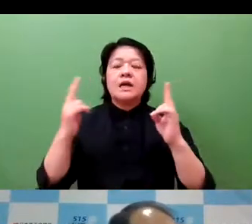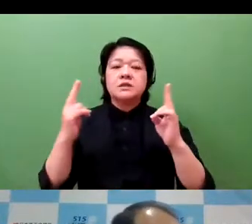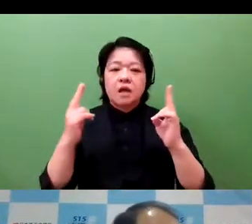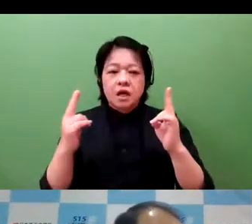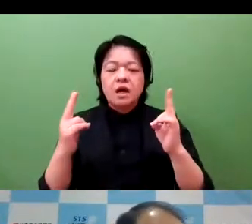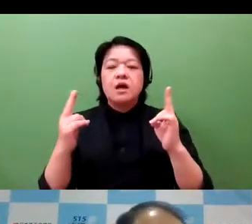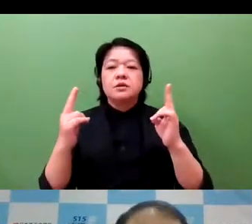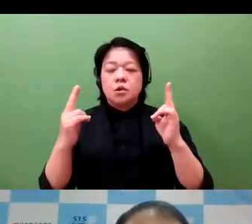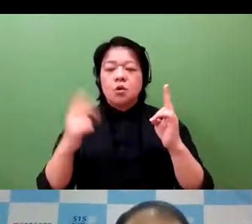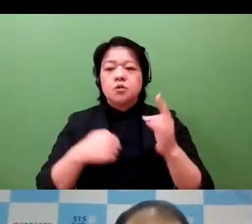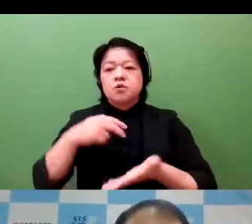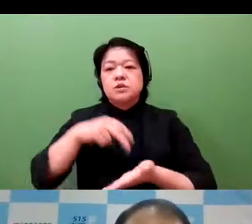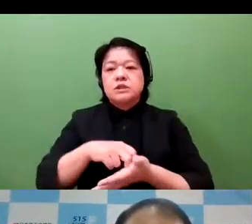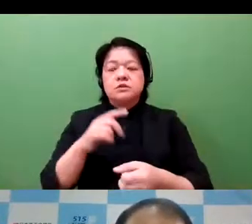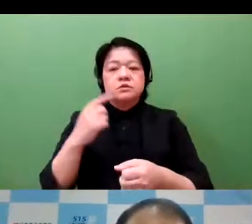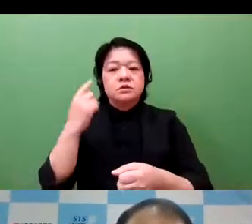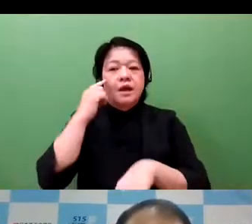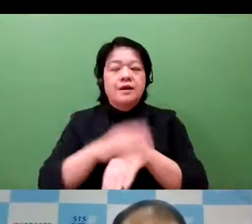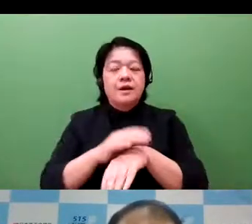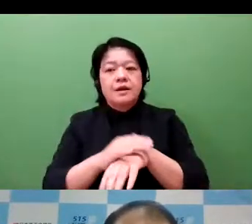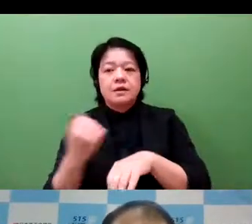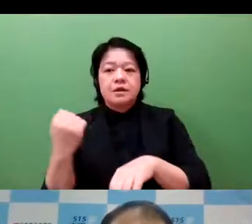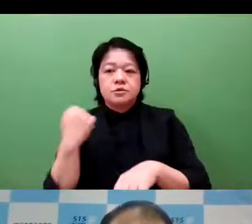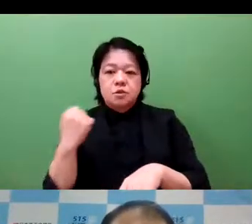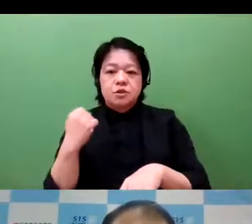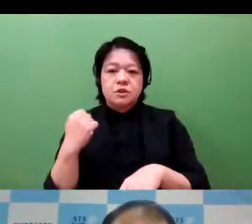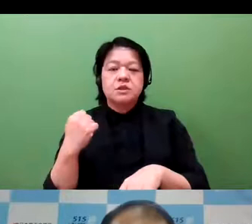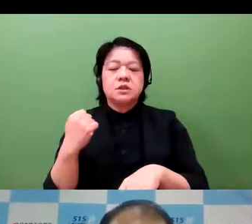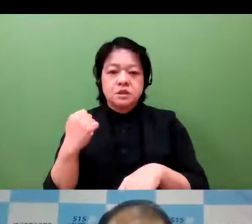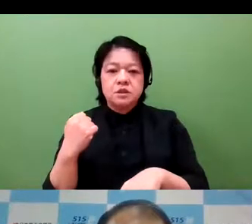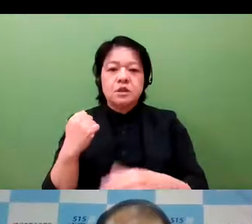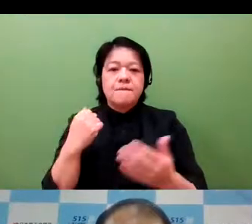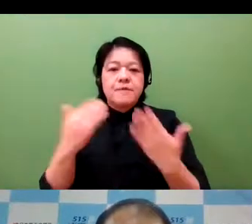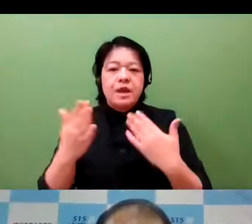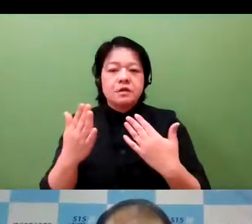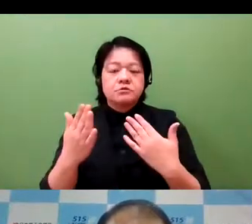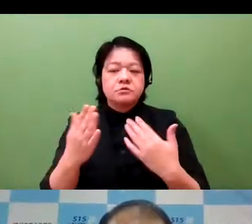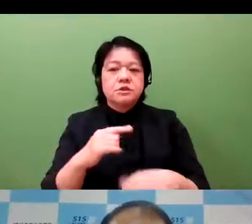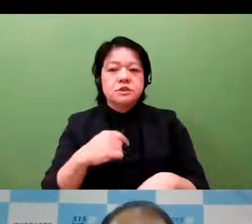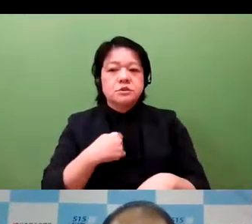And they're also steered to achieve autonomy.